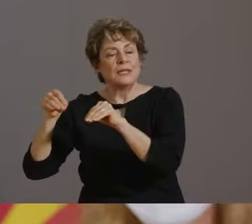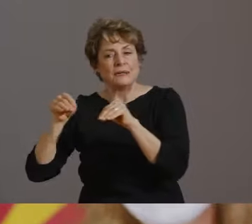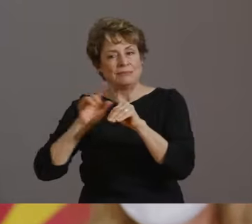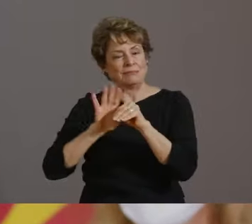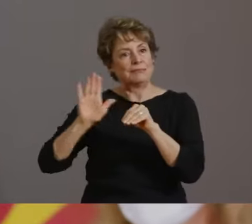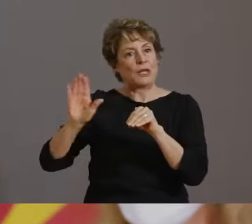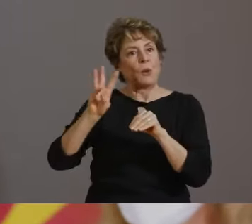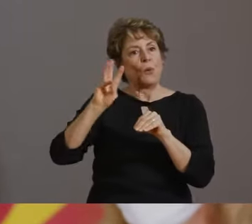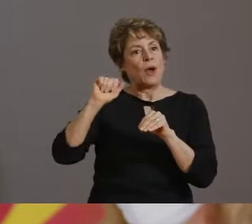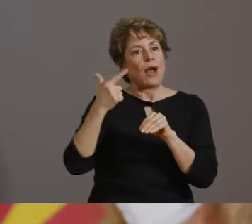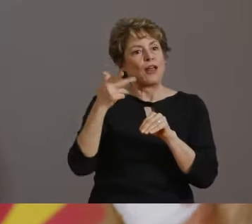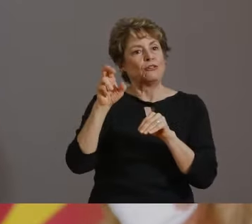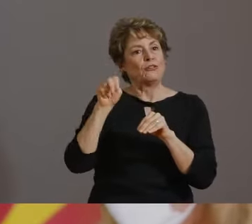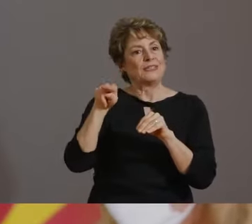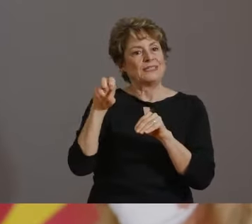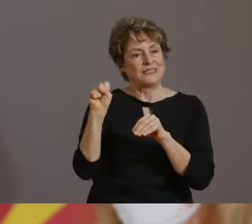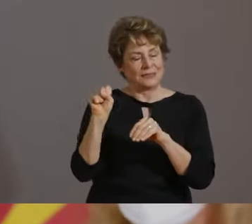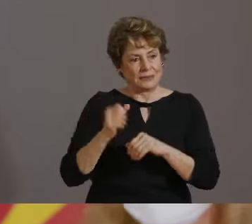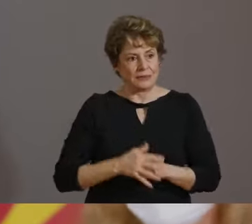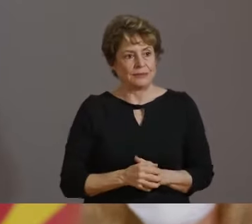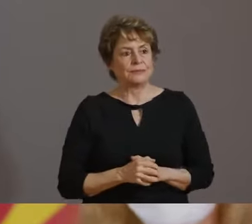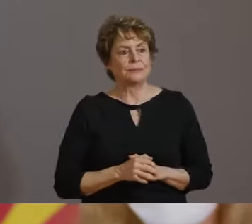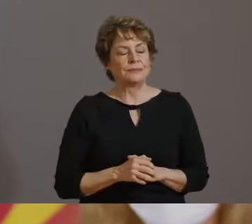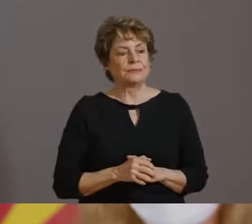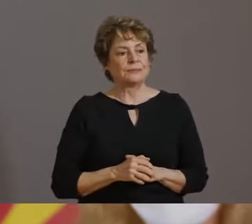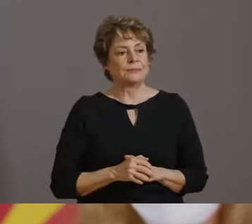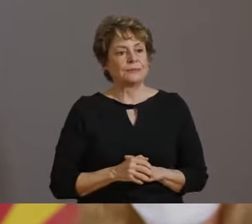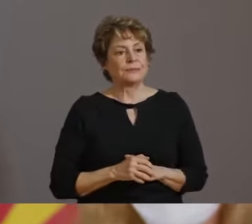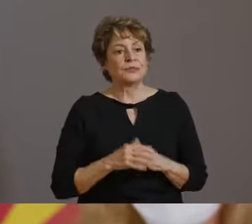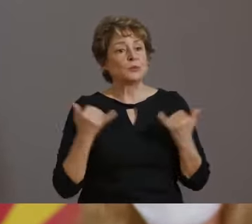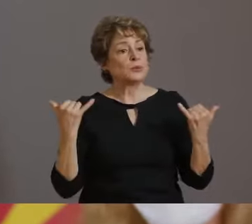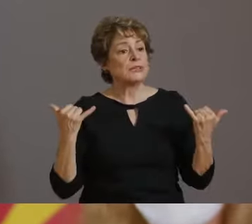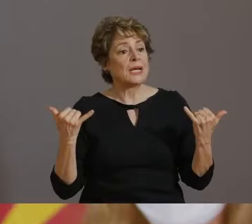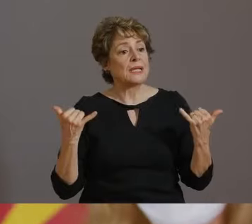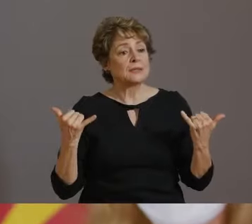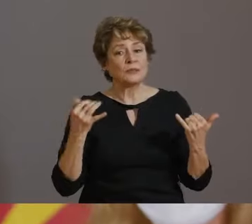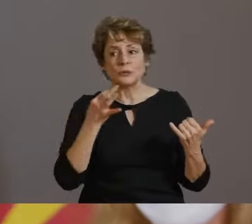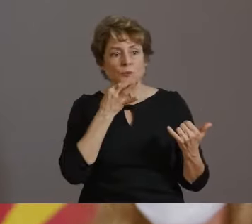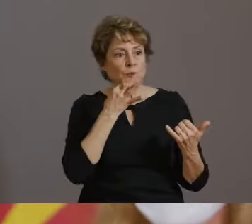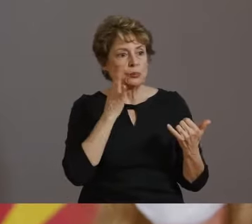FLU SEASON IS JUST AROUND THE CORNER, AND ARIZONA ISN'T TAKING ANY CHANCES.